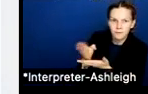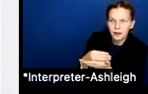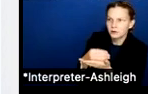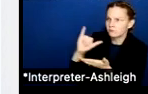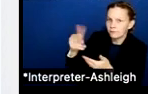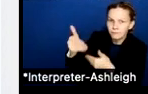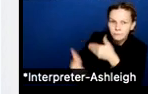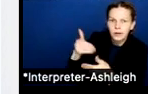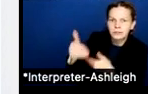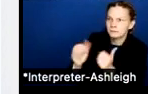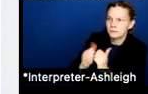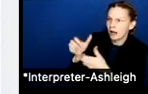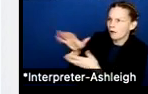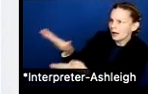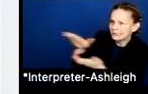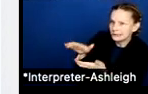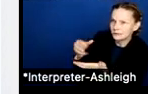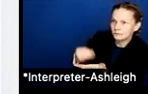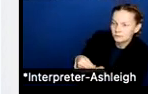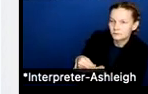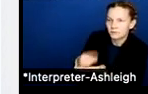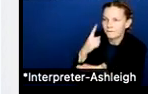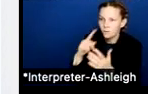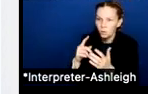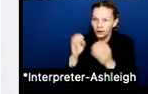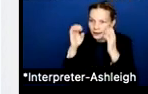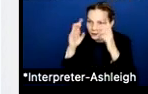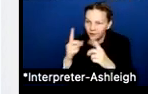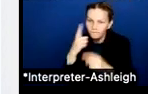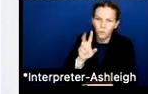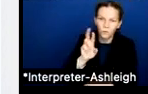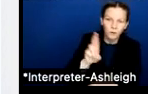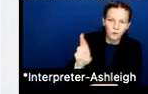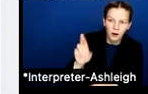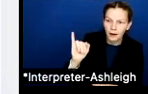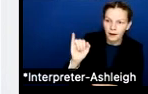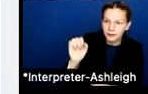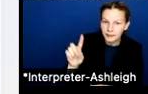to get more funding for public education and for Round Rock ISD? You can contact your legislators,